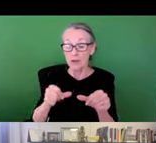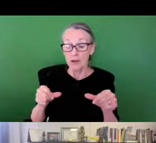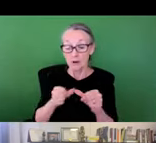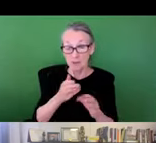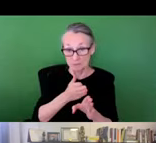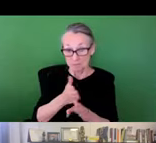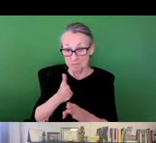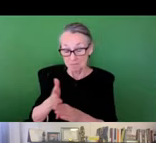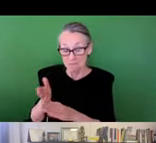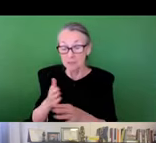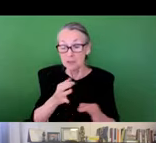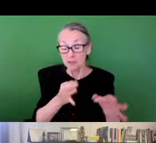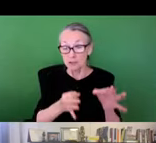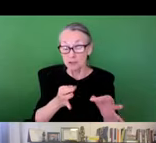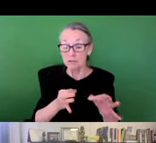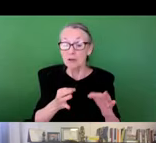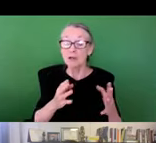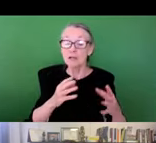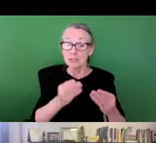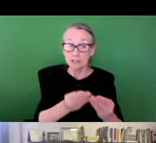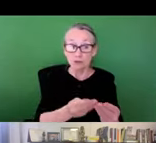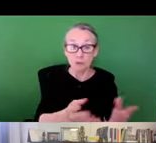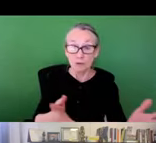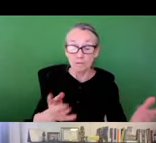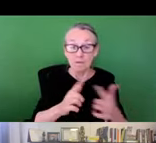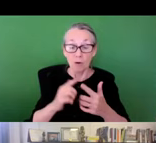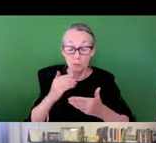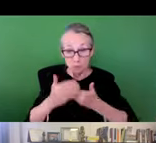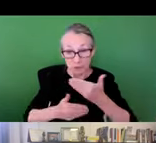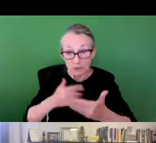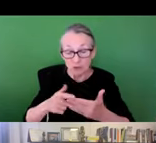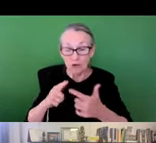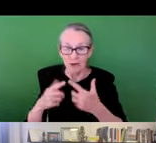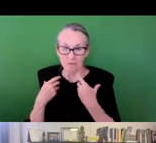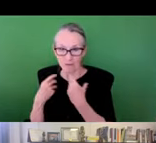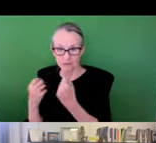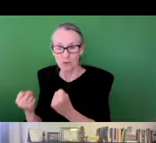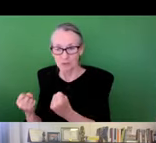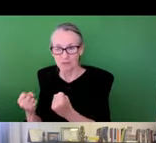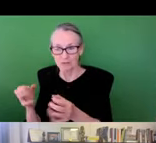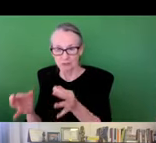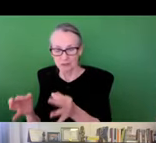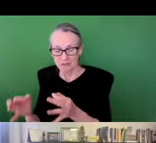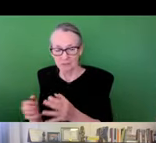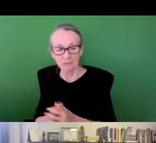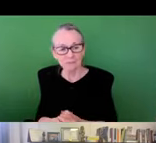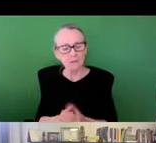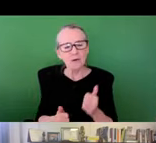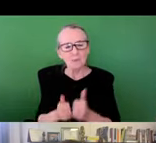our anchor on these three areas of justice between distributive , procedural and restorative justice.